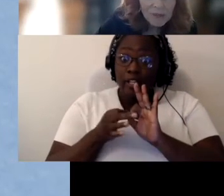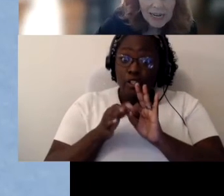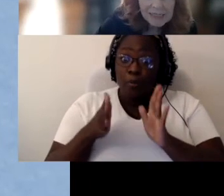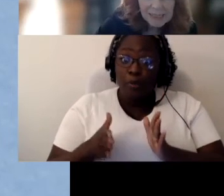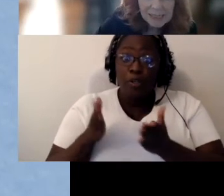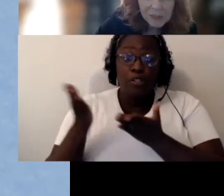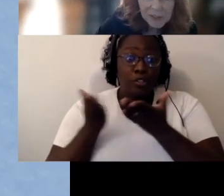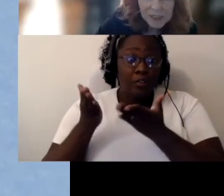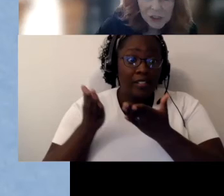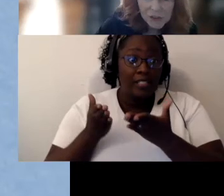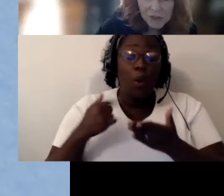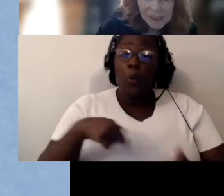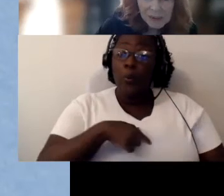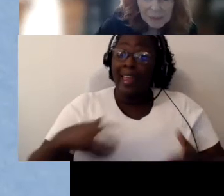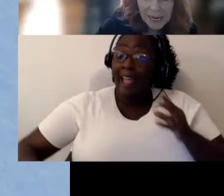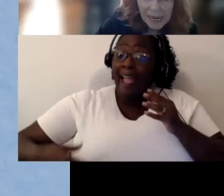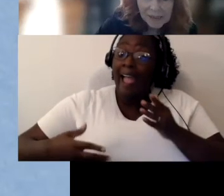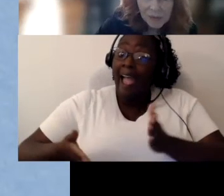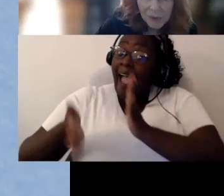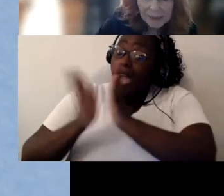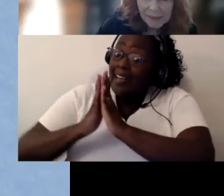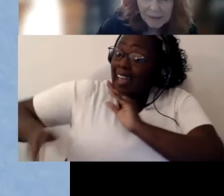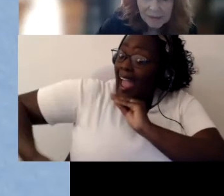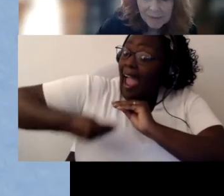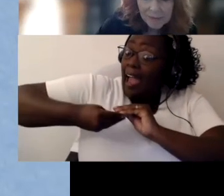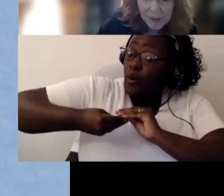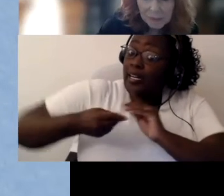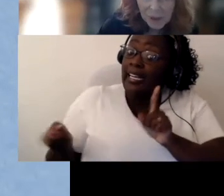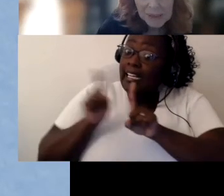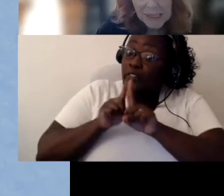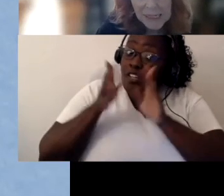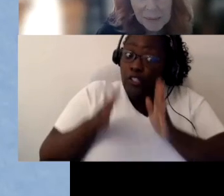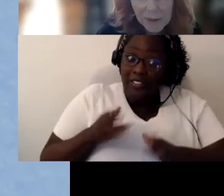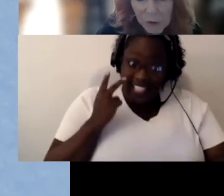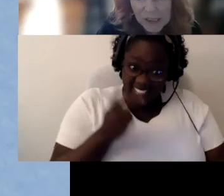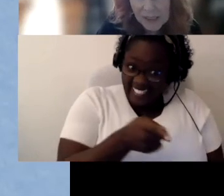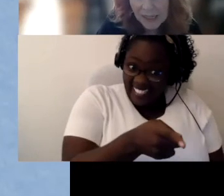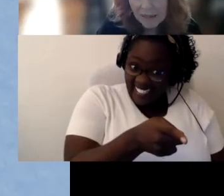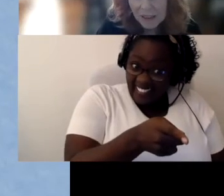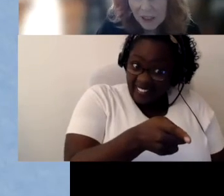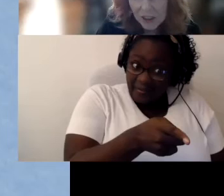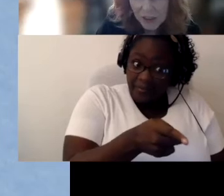asked that interviewer services be added right there. You can probably see it before psychological